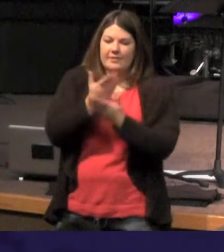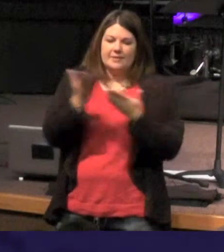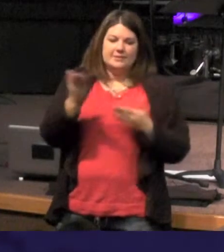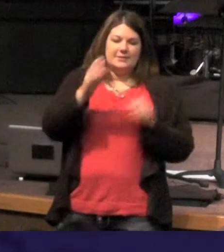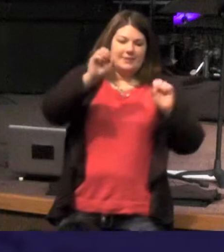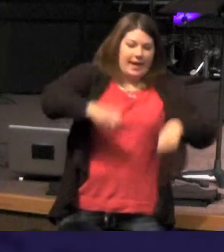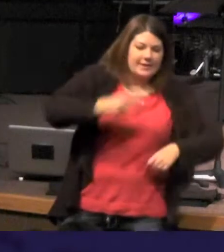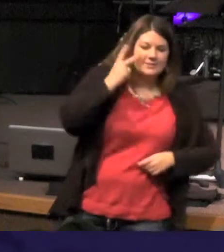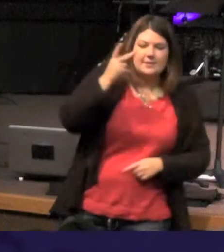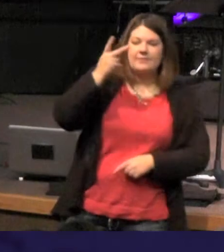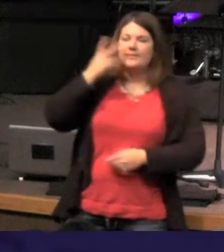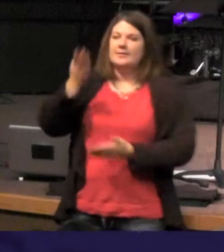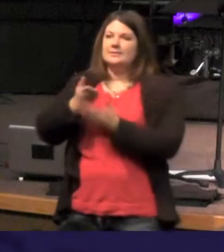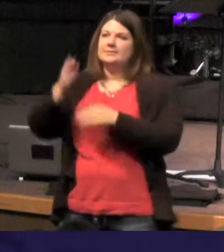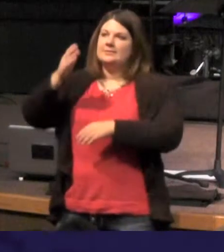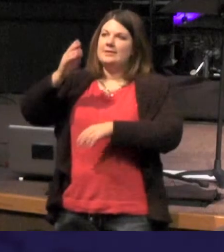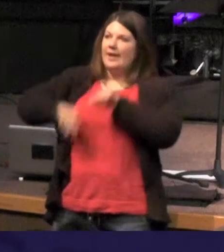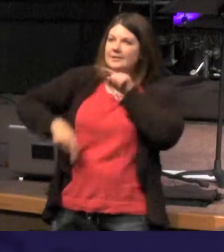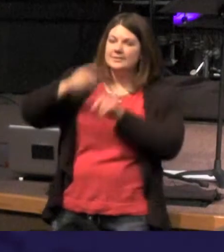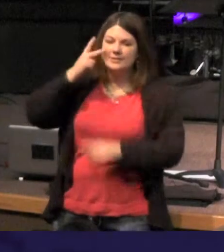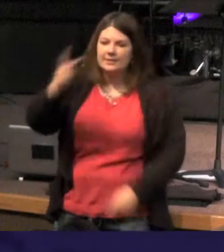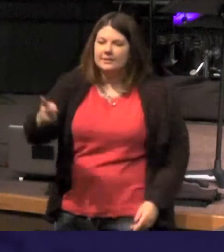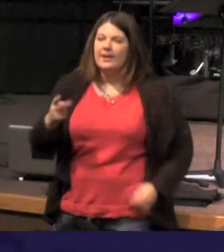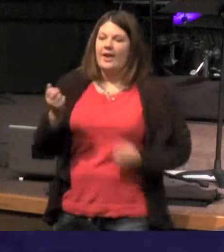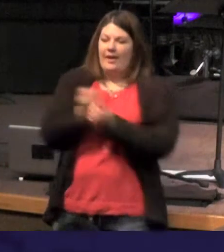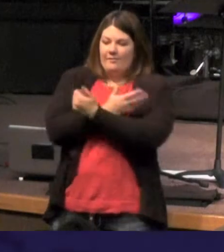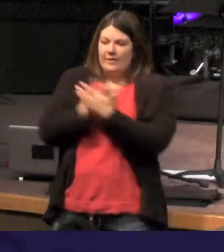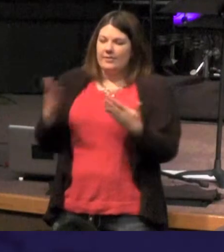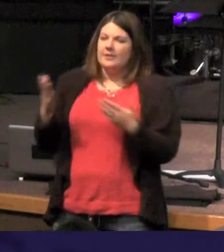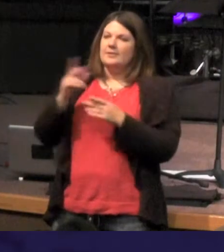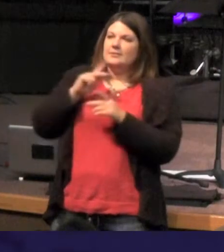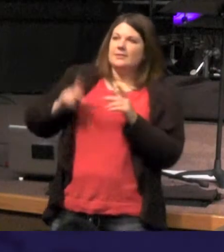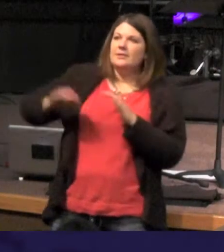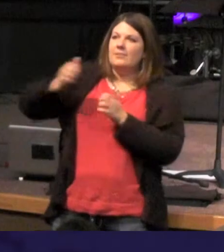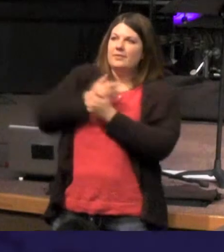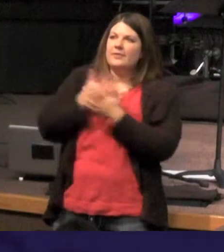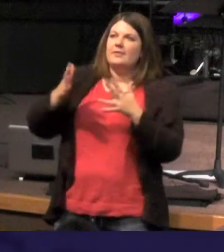or dominions our rulers or authorities all things were created through him and for him